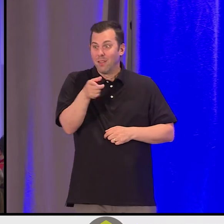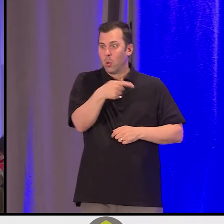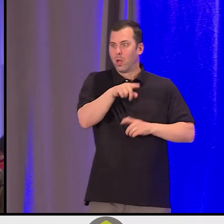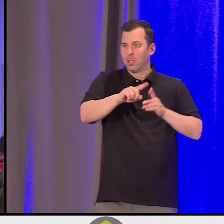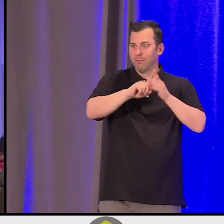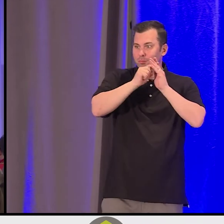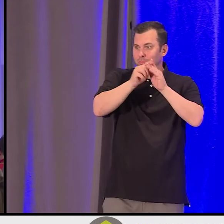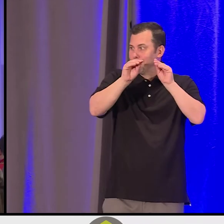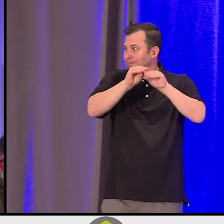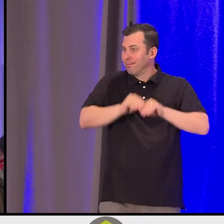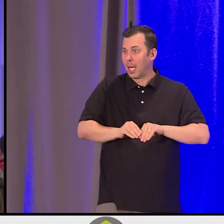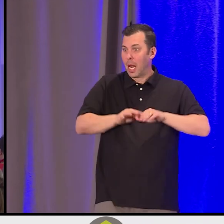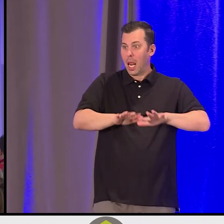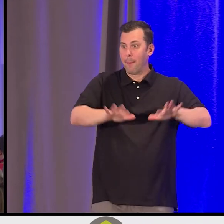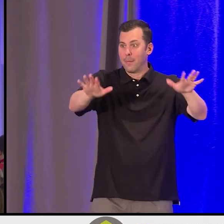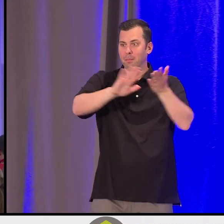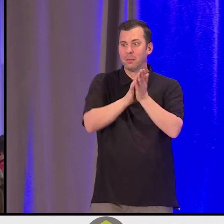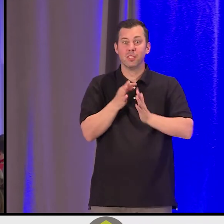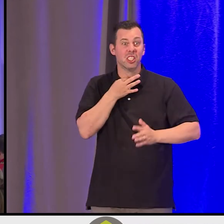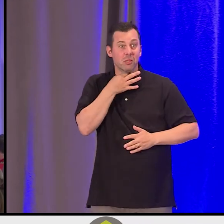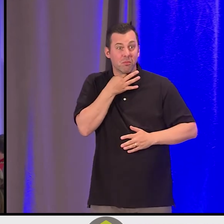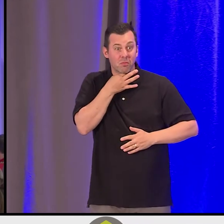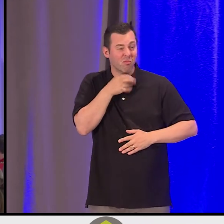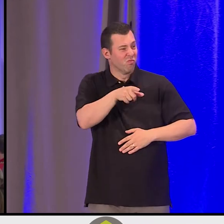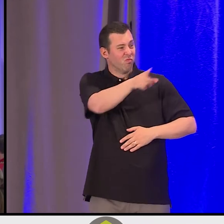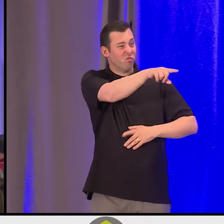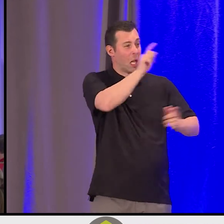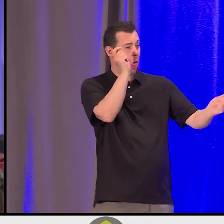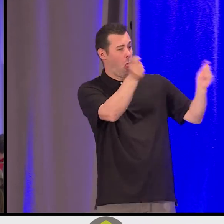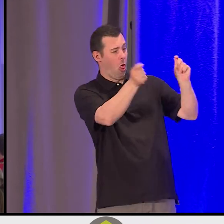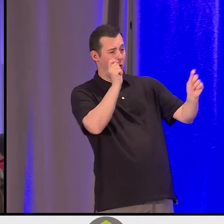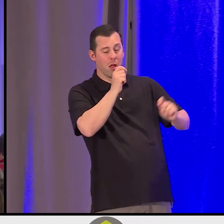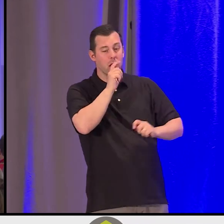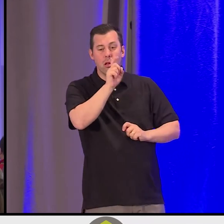no one has to change, but just a bit of curiosity into how it is